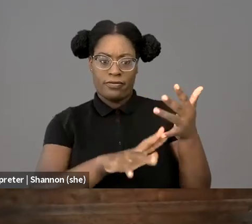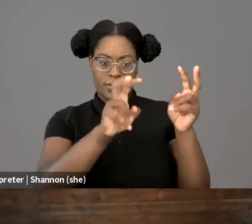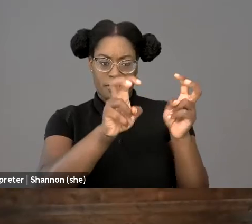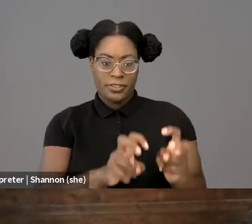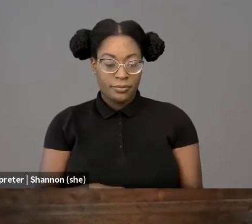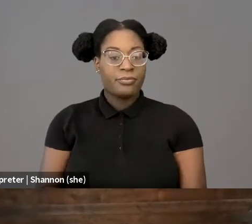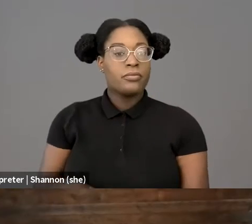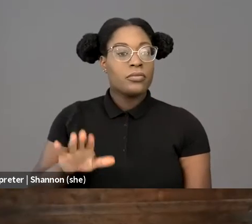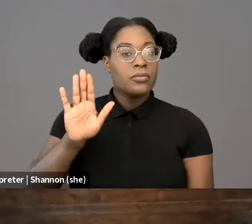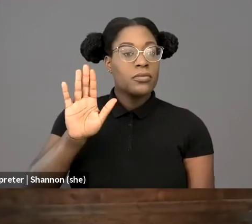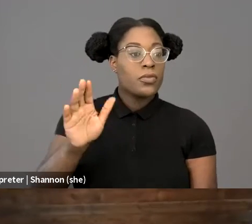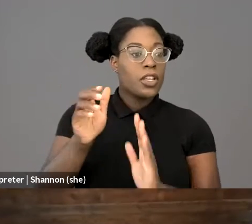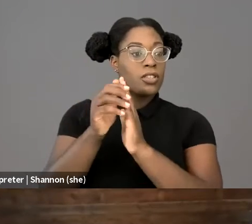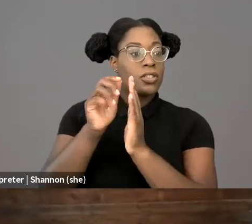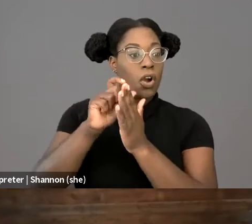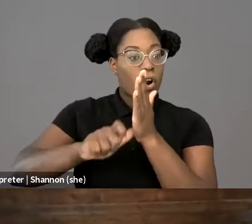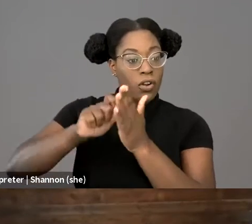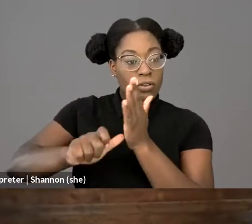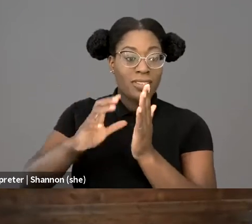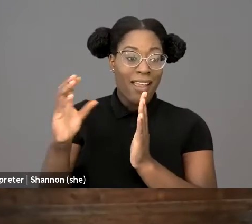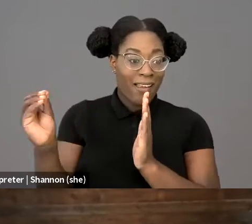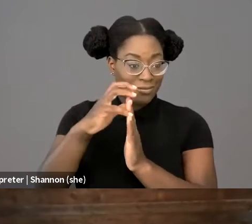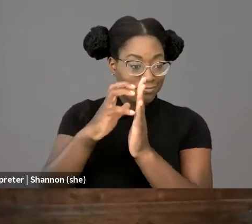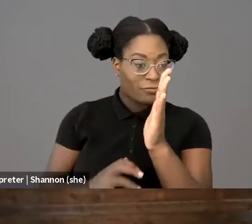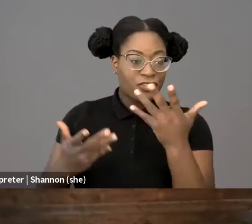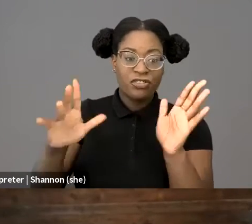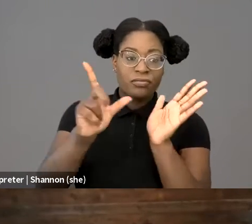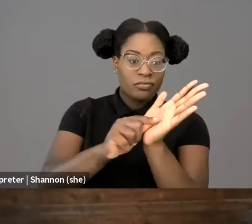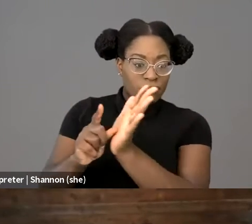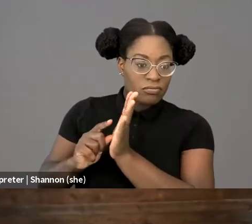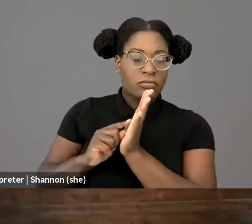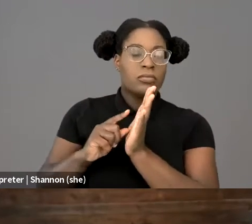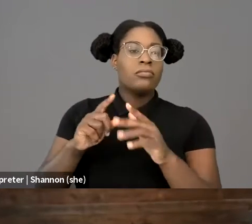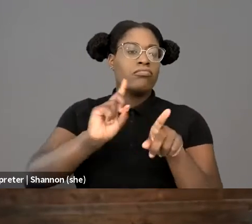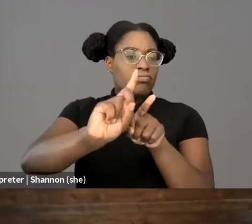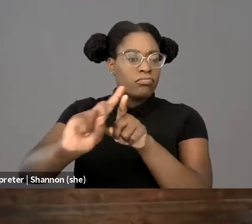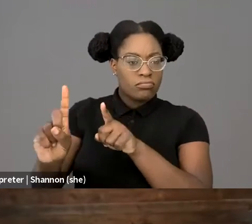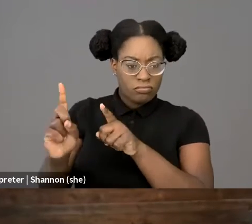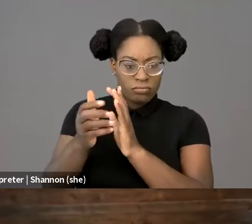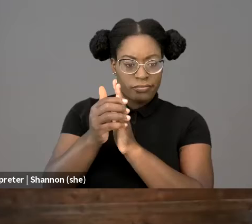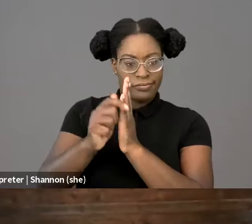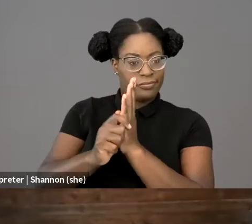The California Law Review twice, the Columbia Law Review, Cornell, Fordham,